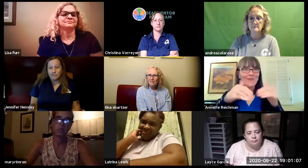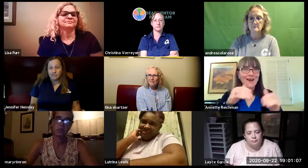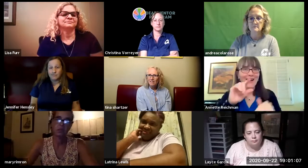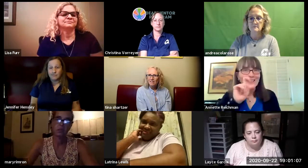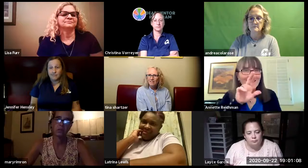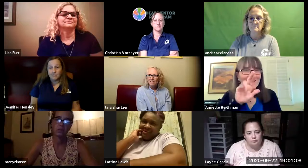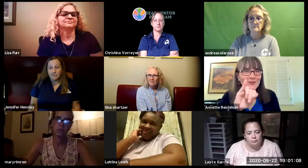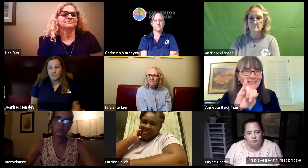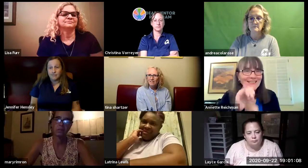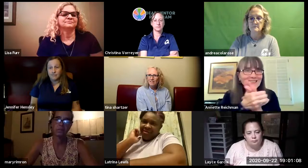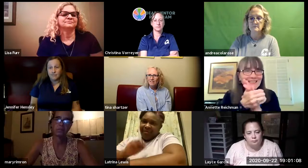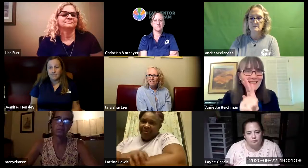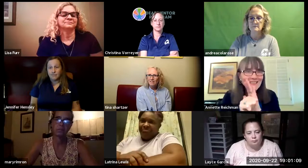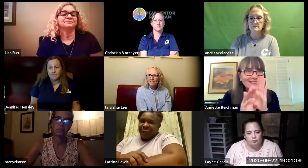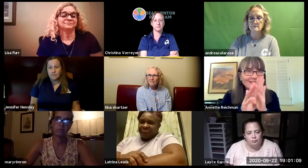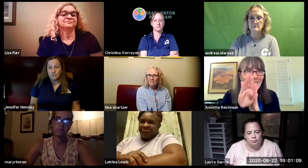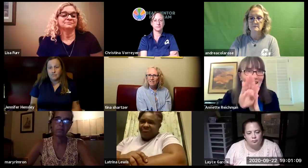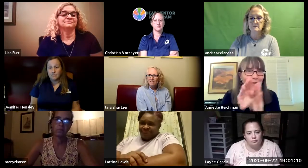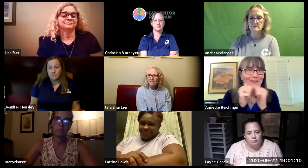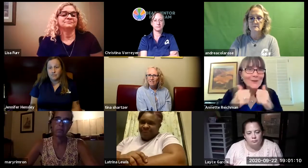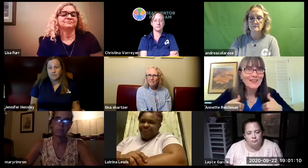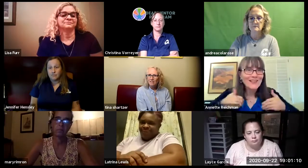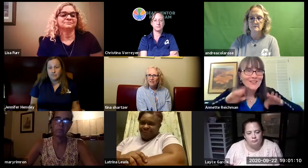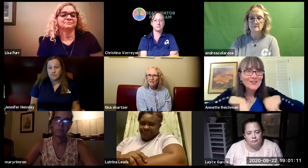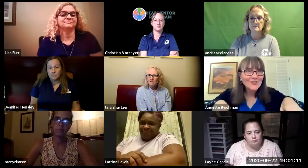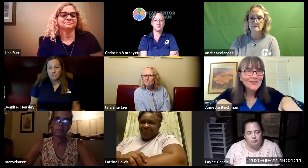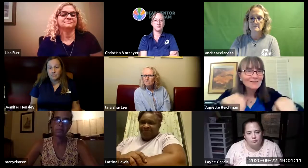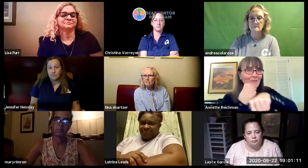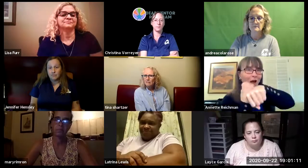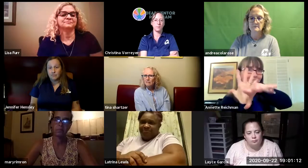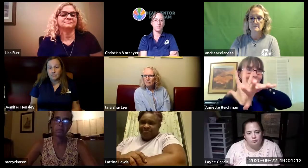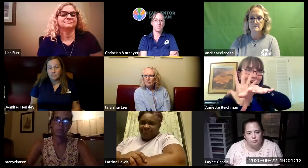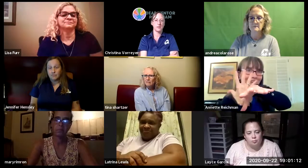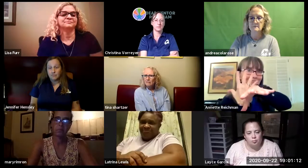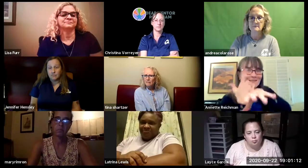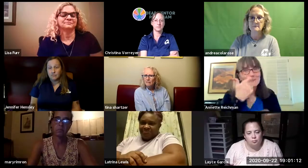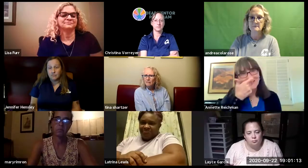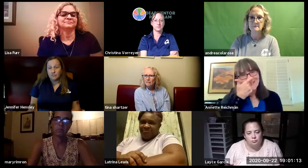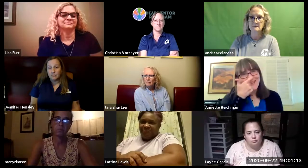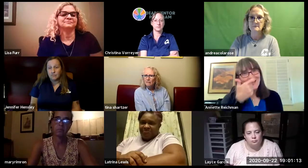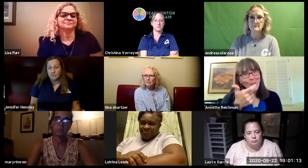of how we can provide literacy skills